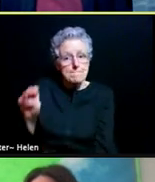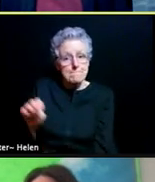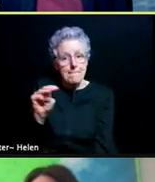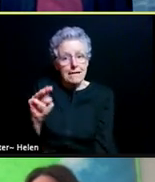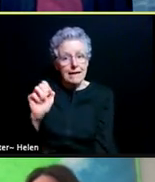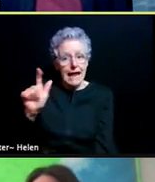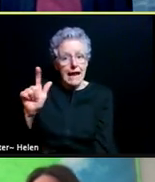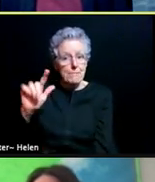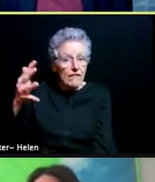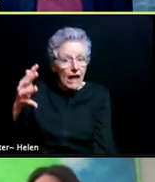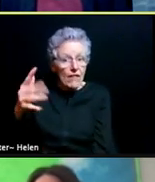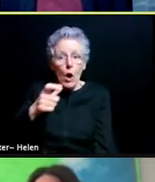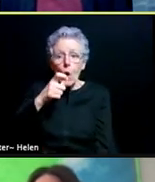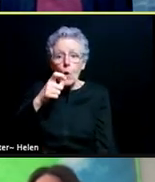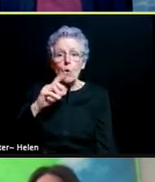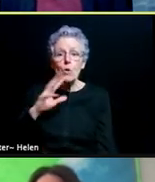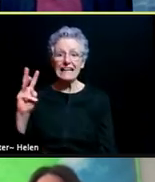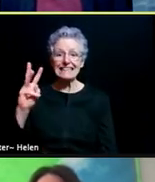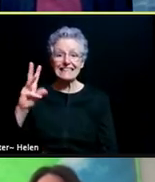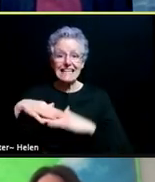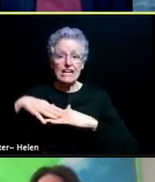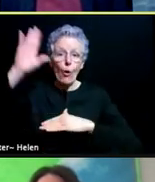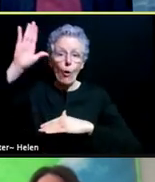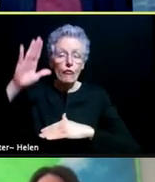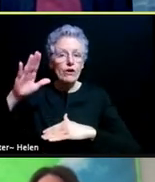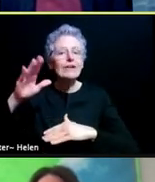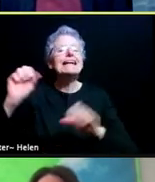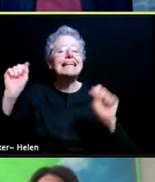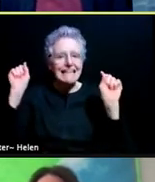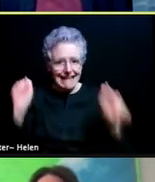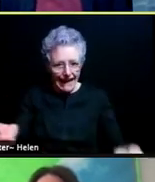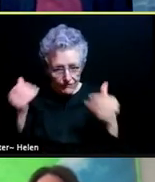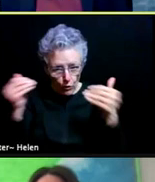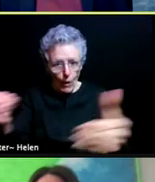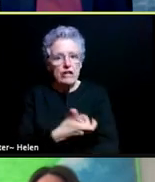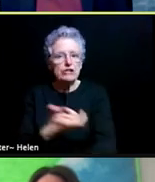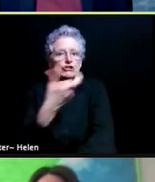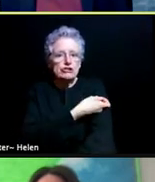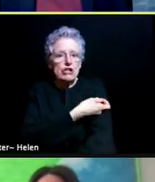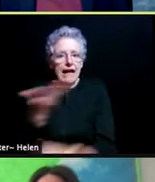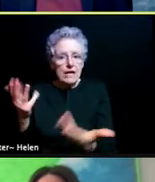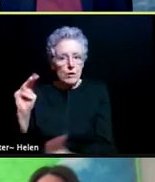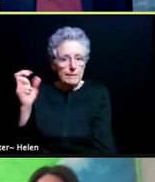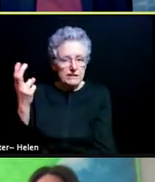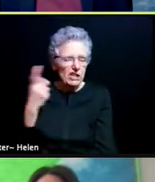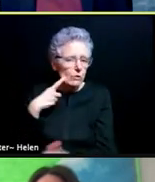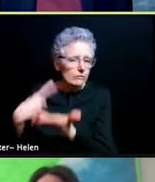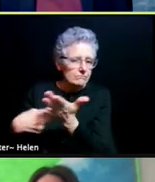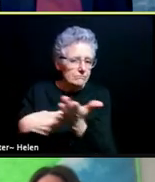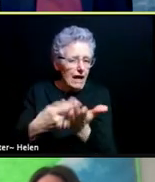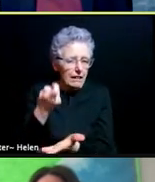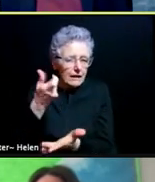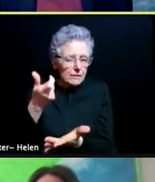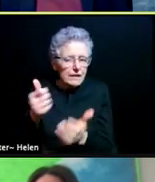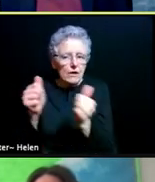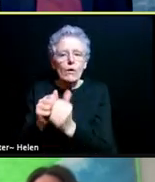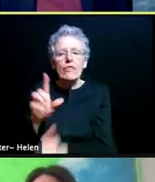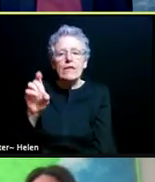everyone over 16 will be eligible in Michigan. And we'll be talking about that a little bit with Dana and there are a lot of different sources